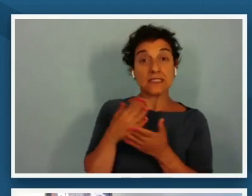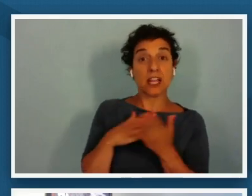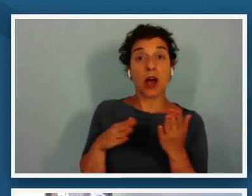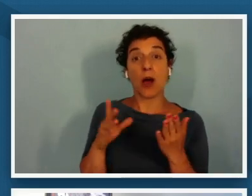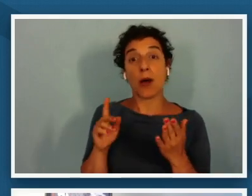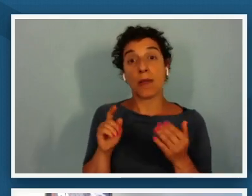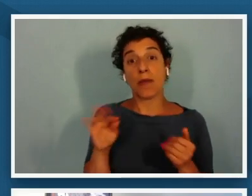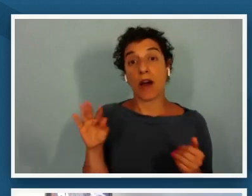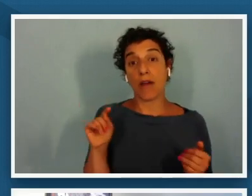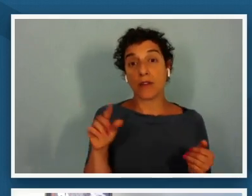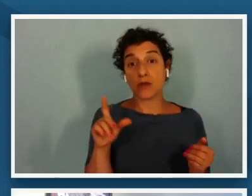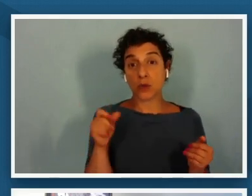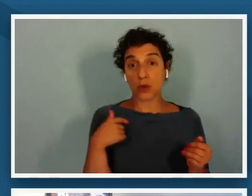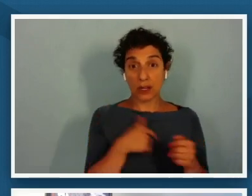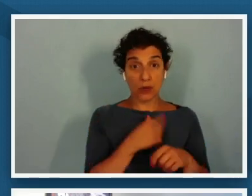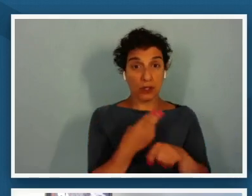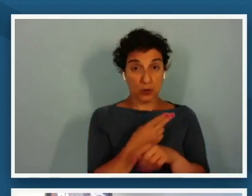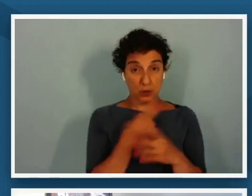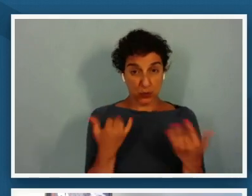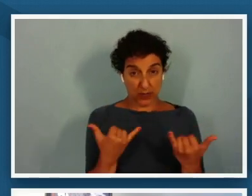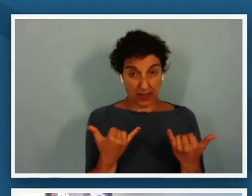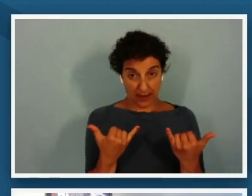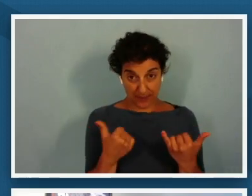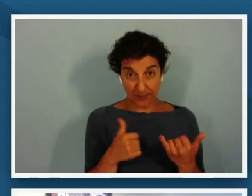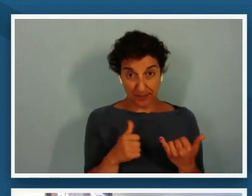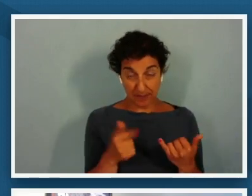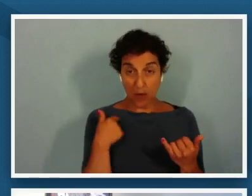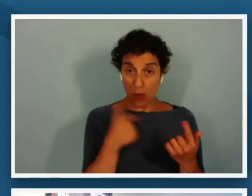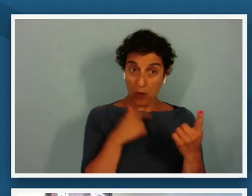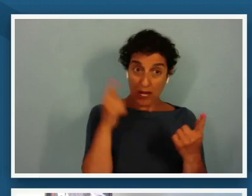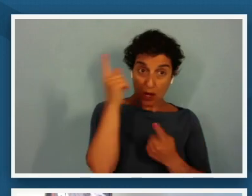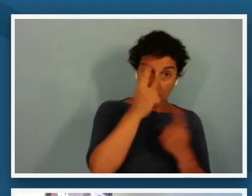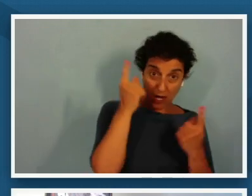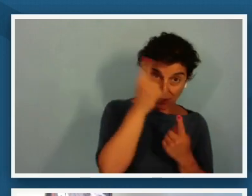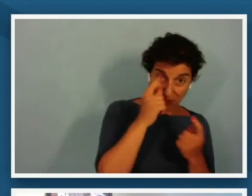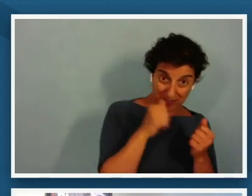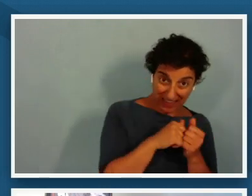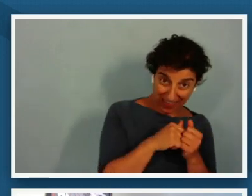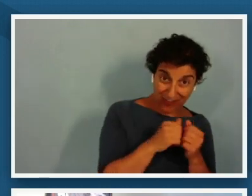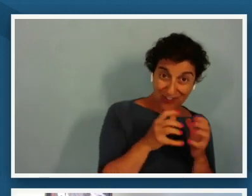today um we wondered together there was